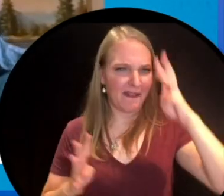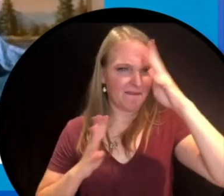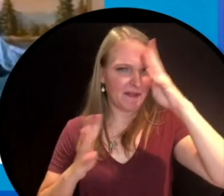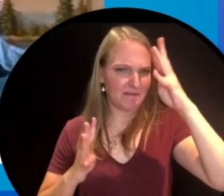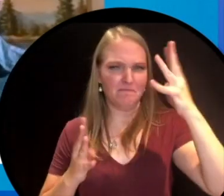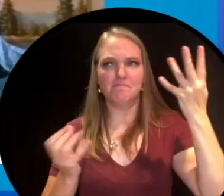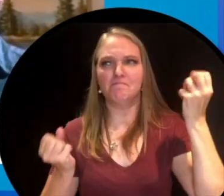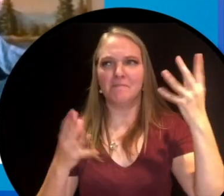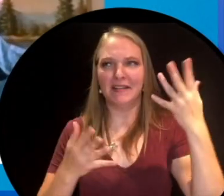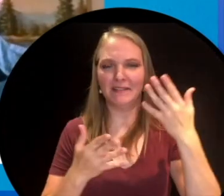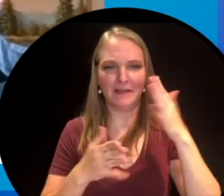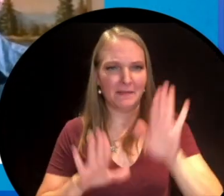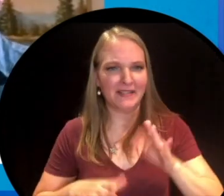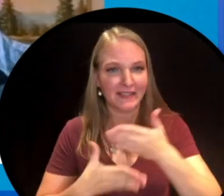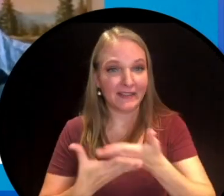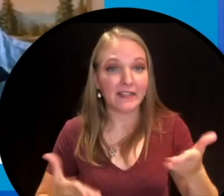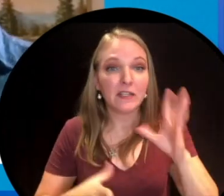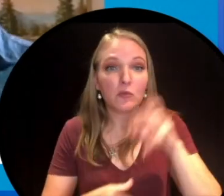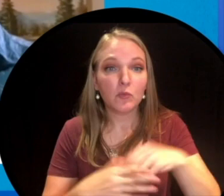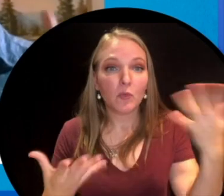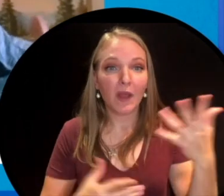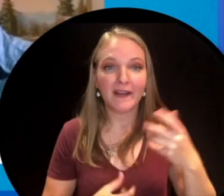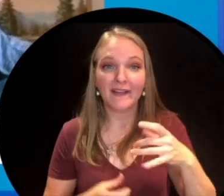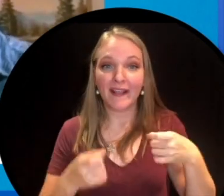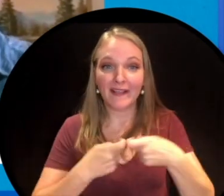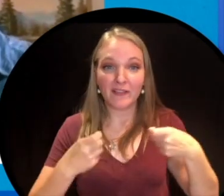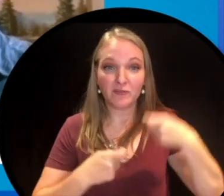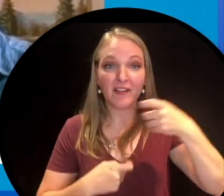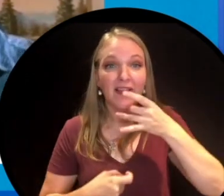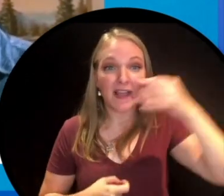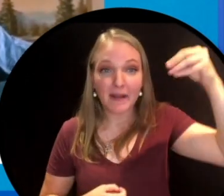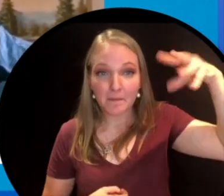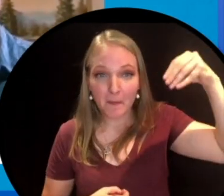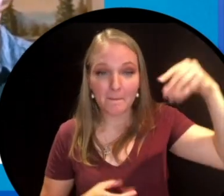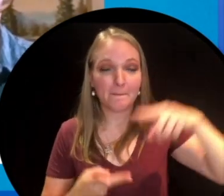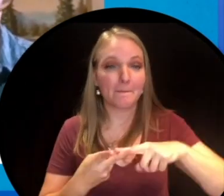invented some fantastic things including the electric light bulb, the paint roller,